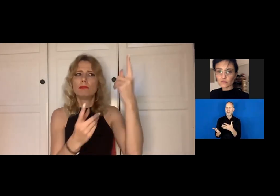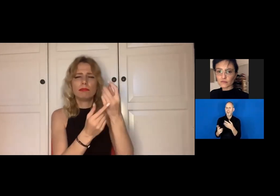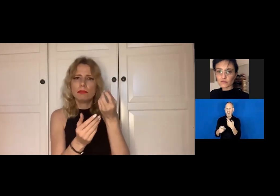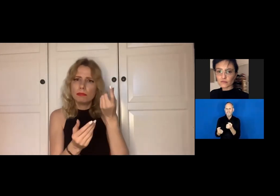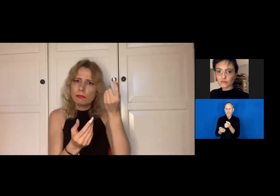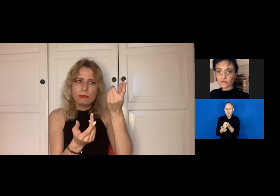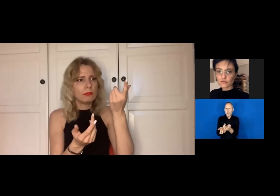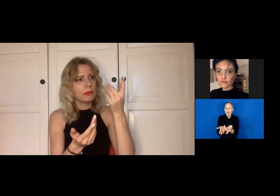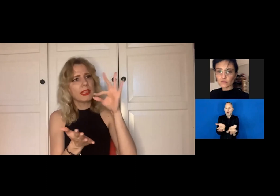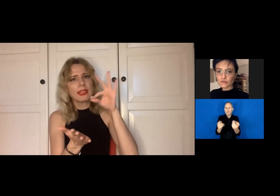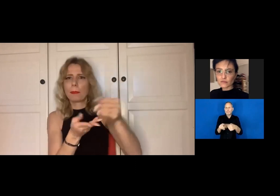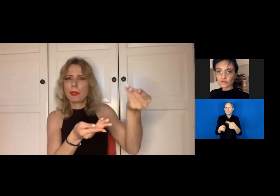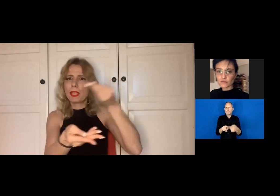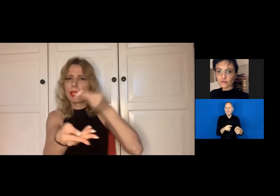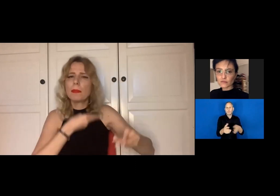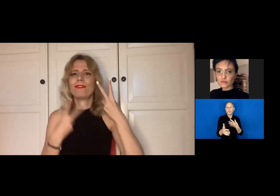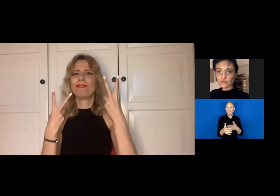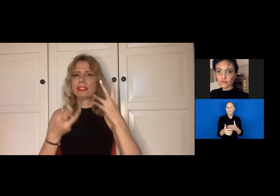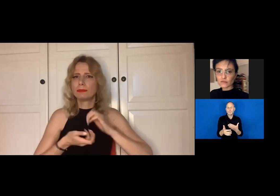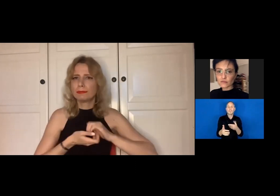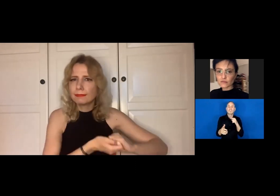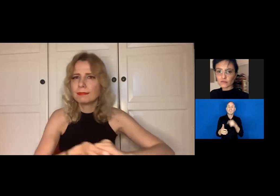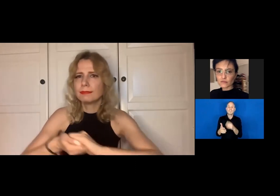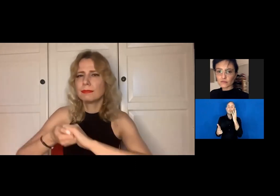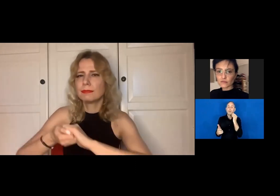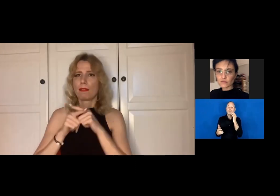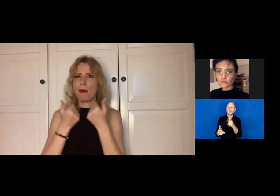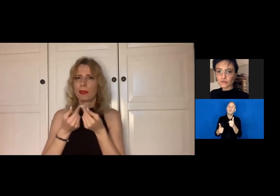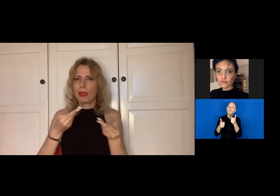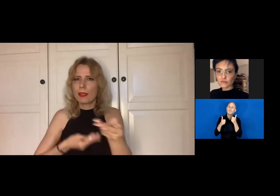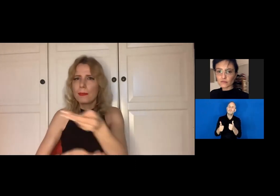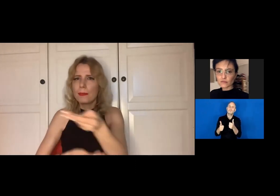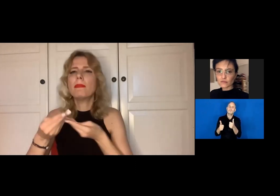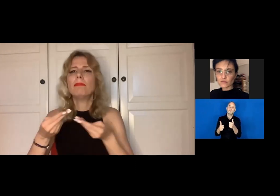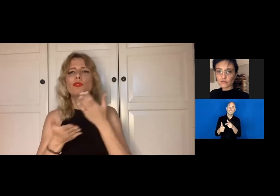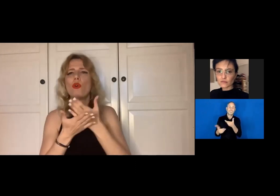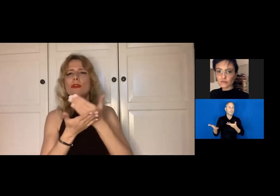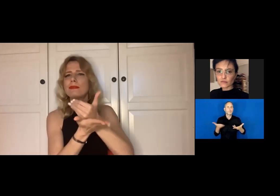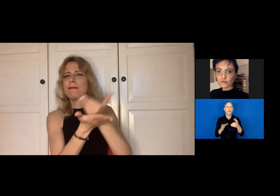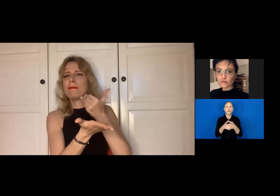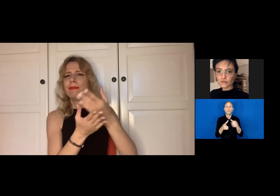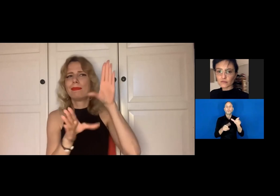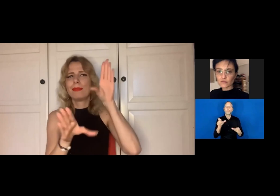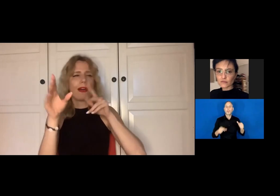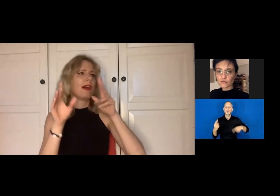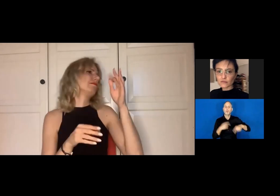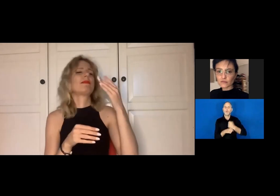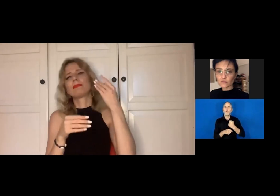you can learn about the different styles of music. And once I started working together with hearing interpreters,